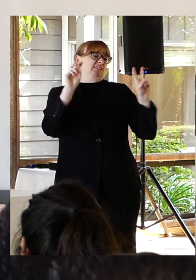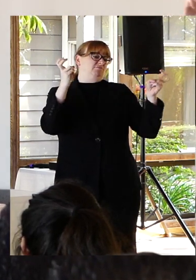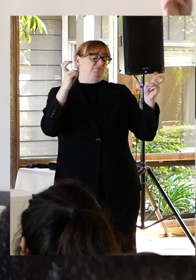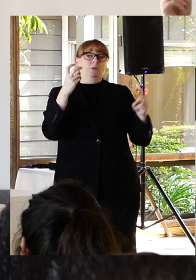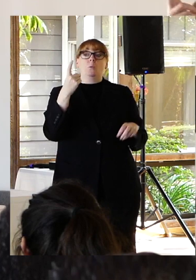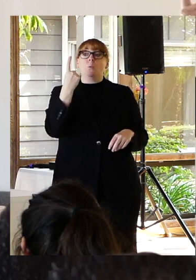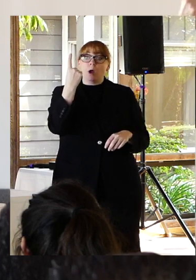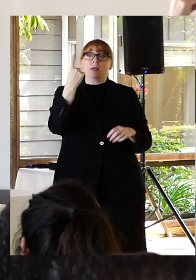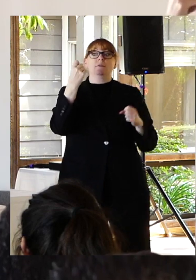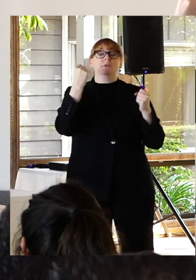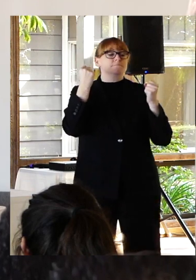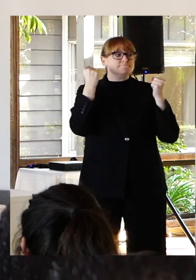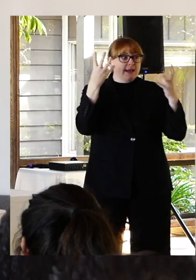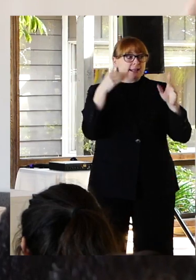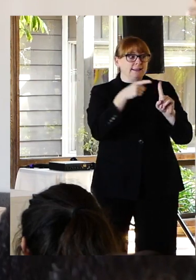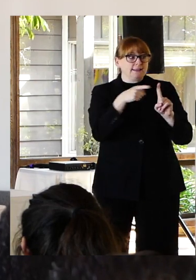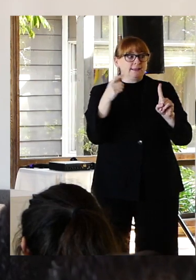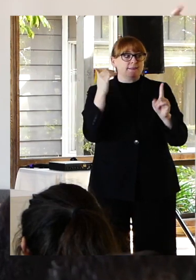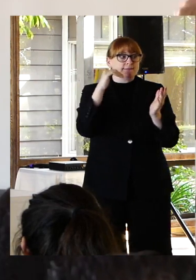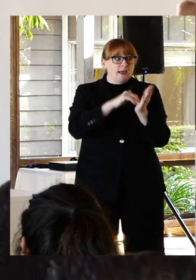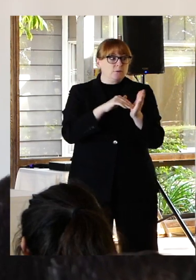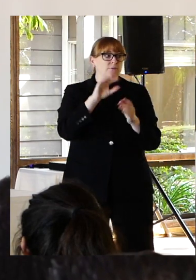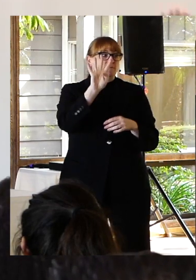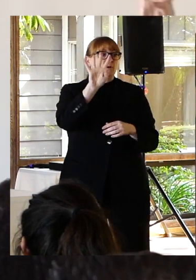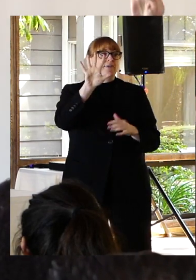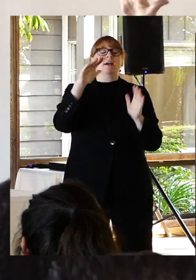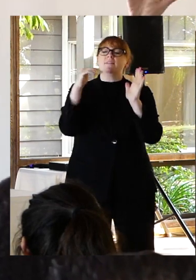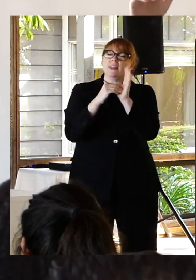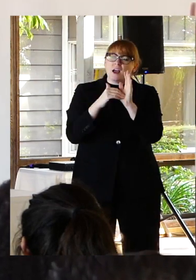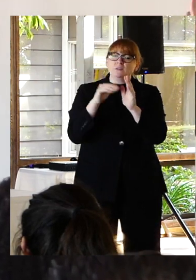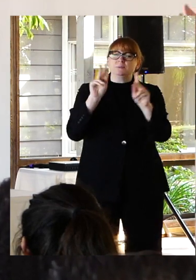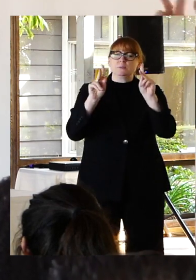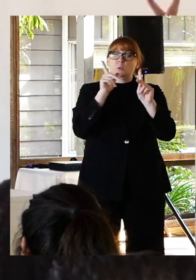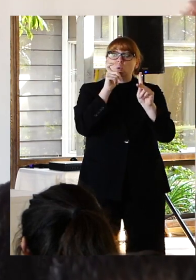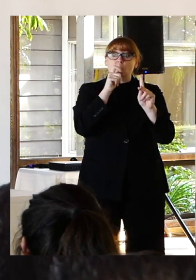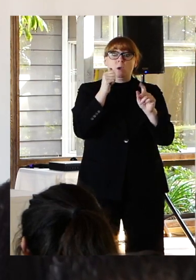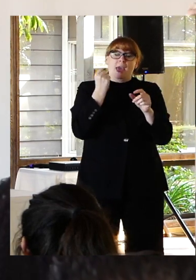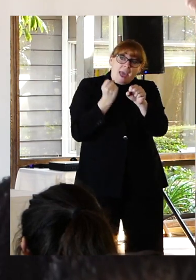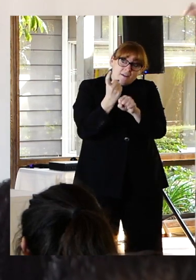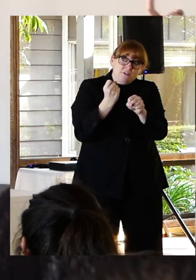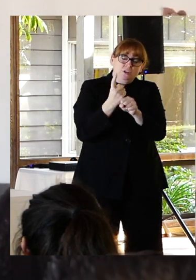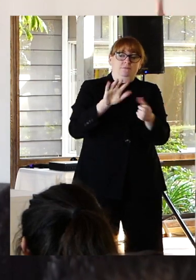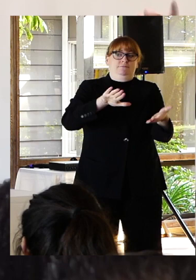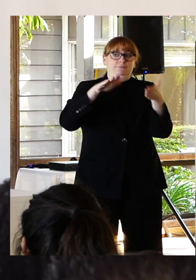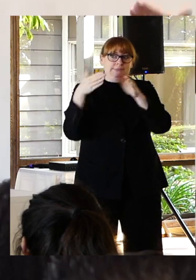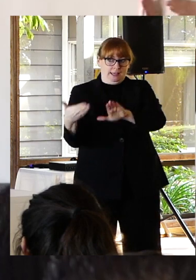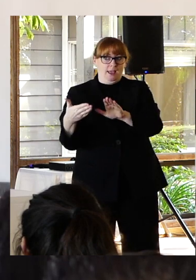who die by suicide Every year. There's a common narrative when we discuss